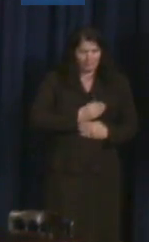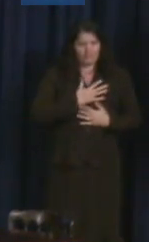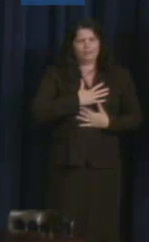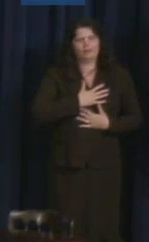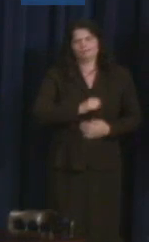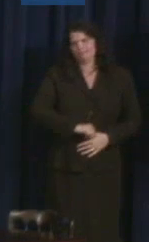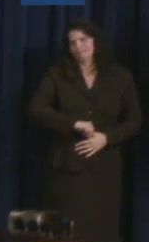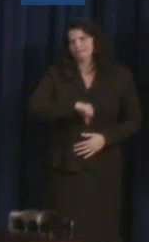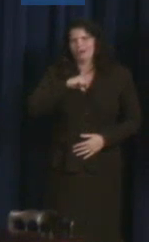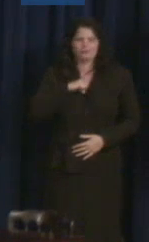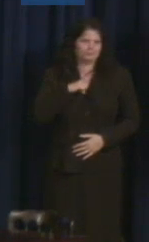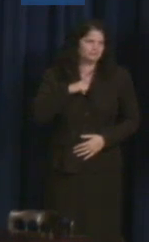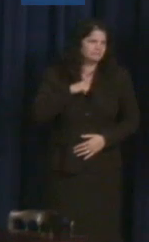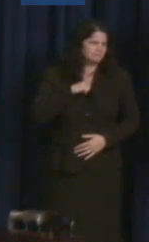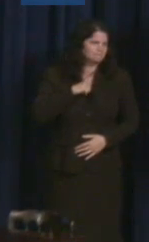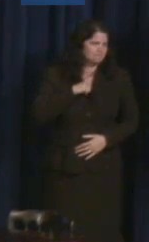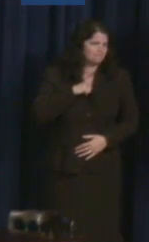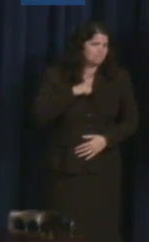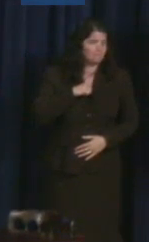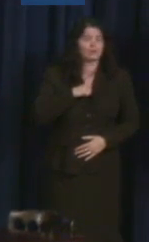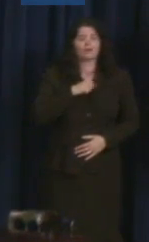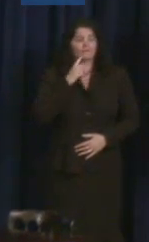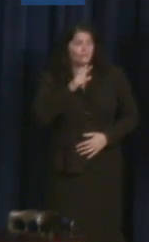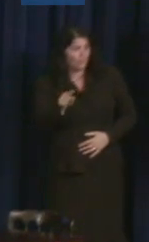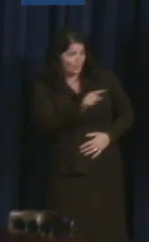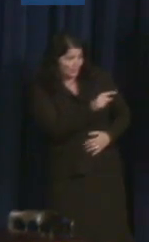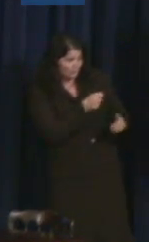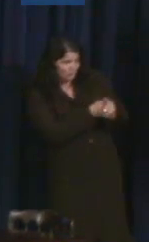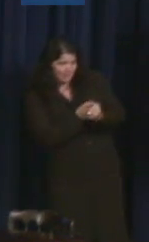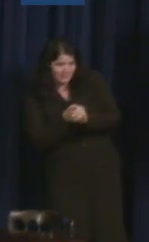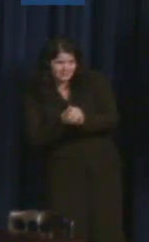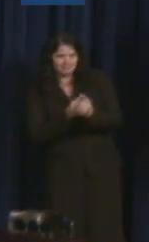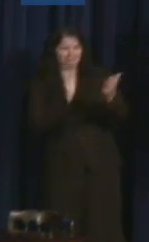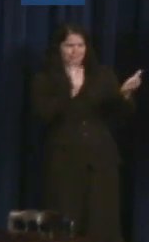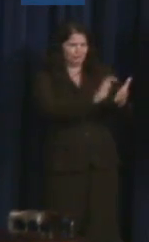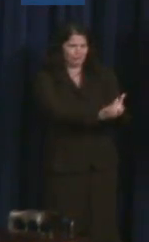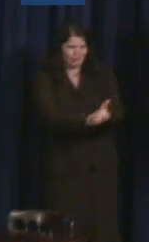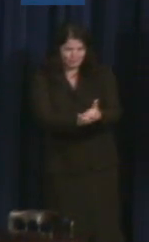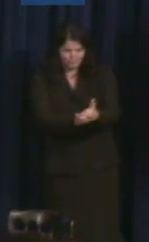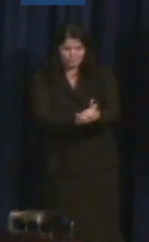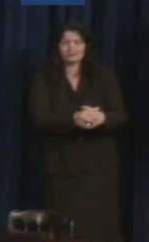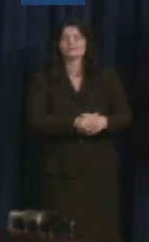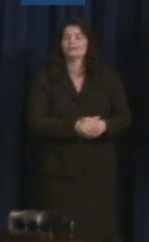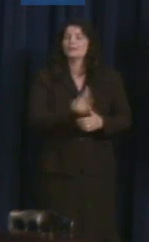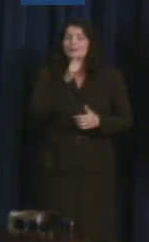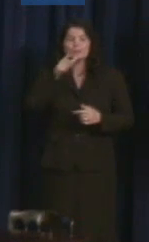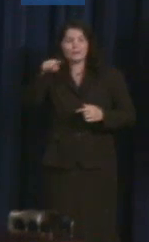one of you. So to the Champions I say congratulations. To those of you who are here supporting the Champions,